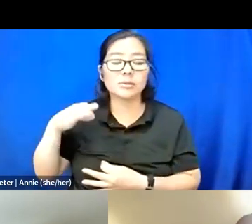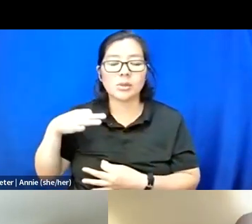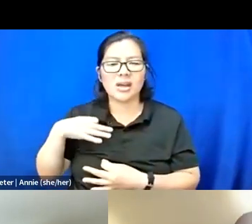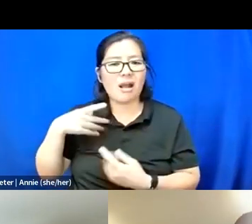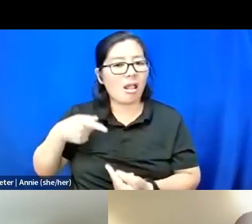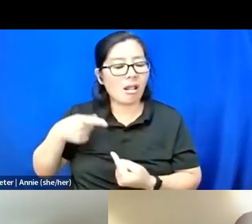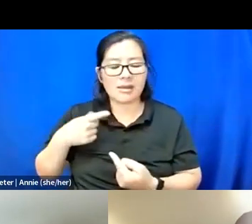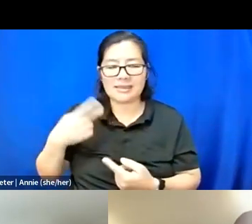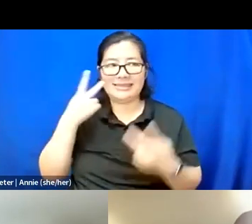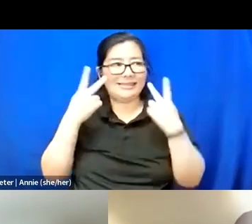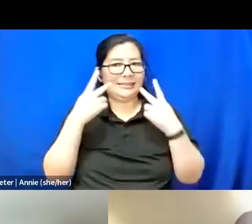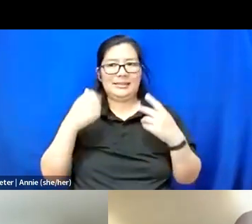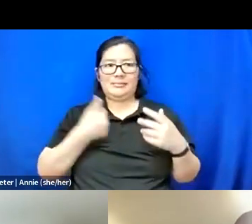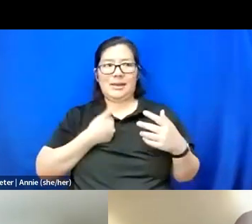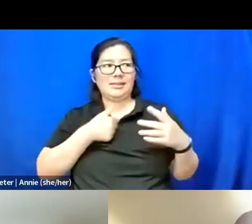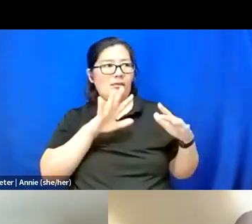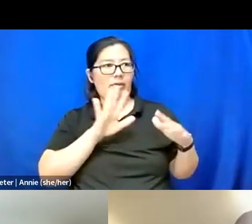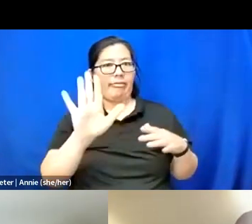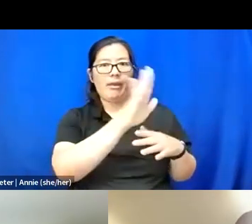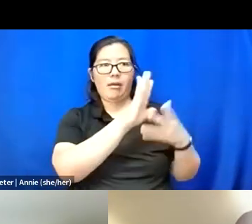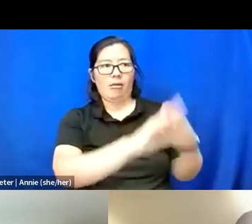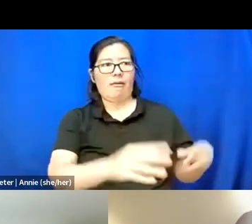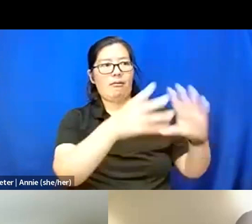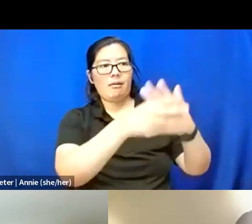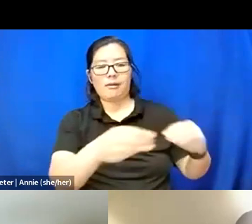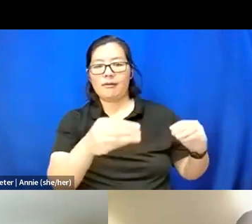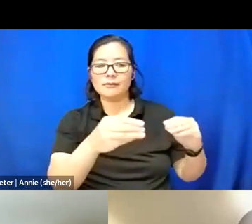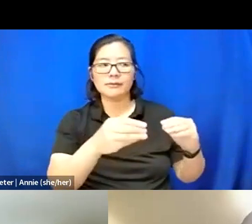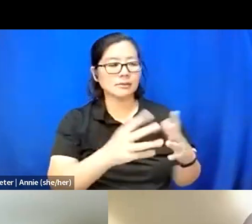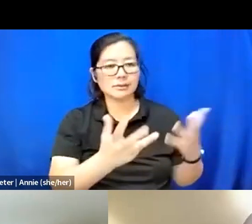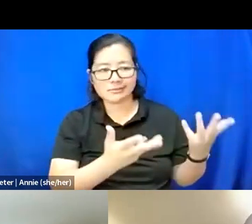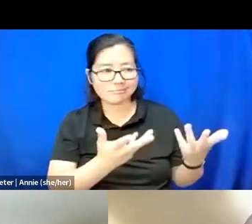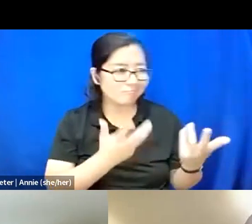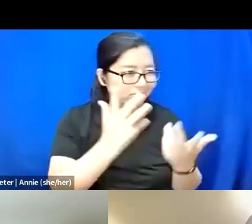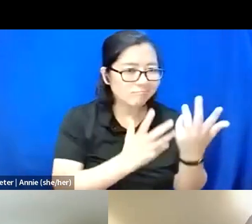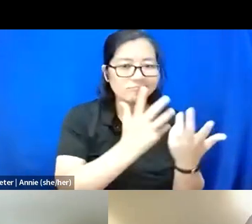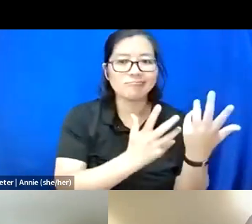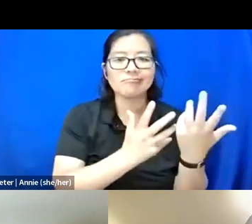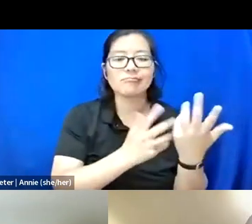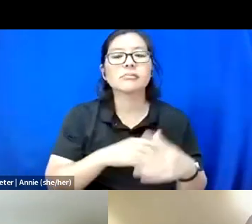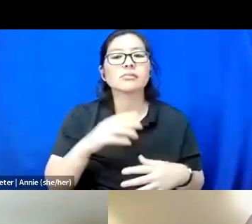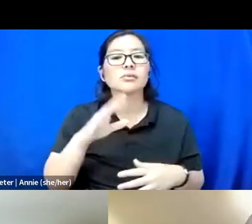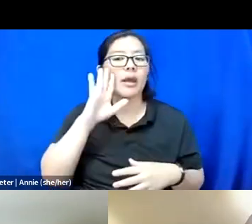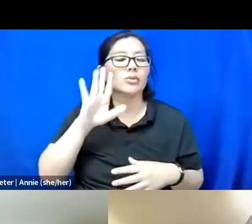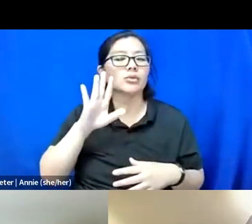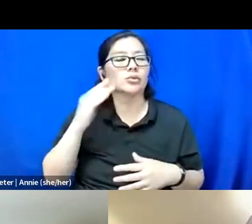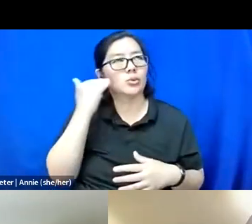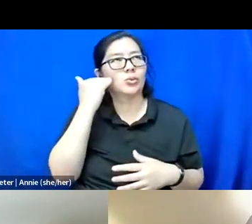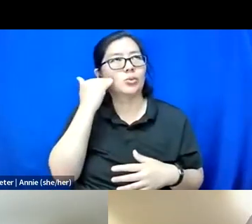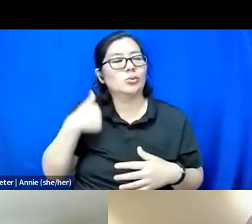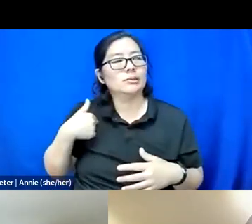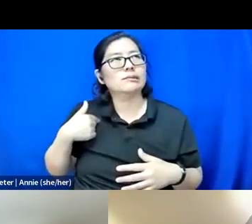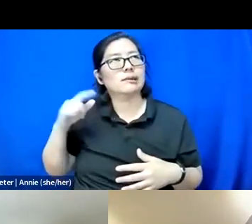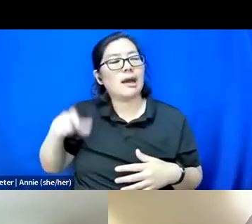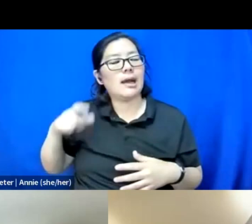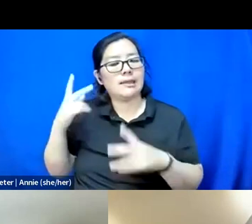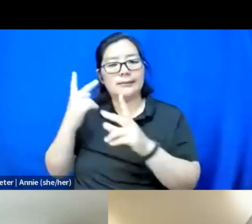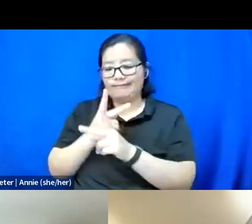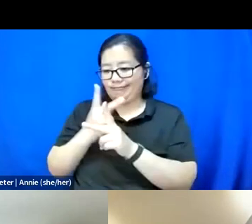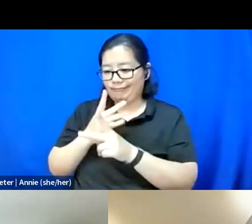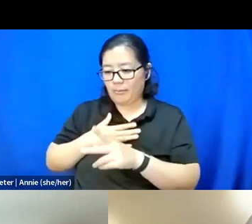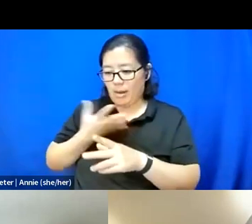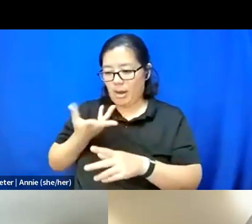And in abolition, we're often paving the roads as we walk or roll our mobility aids on them.